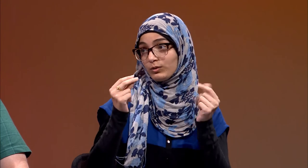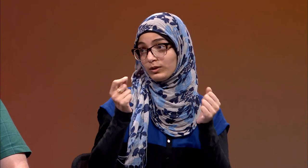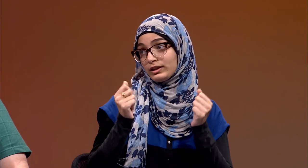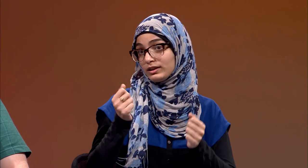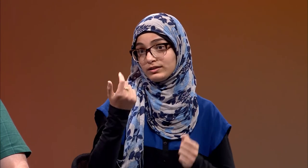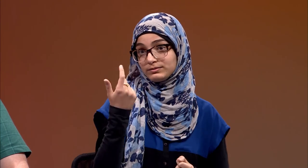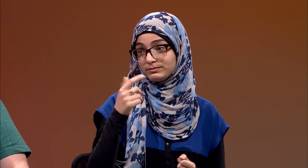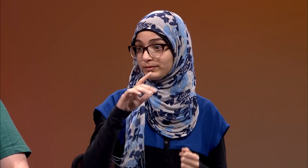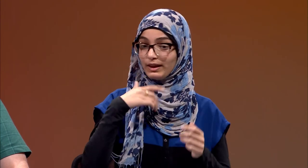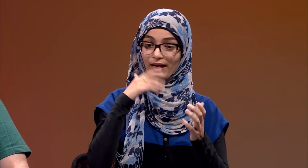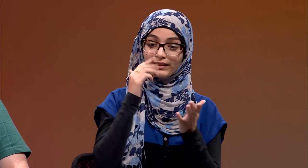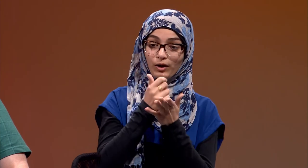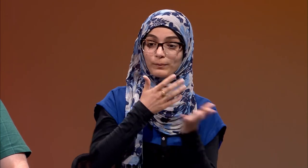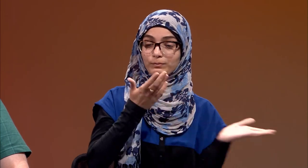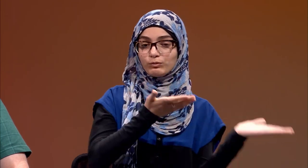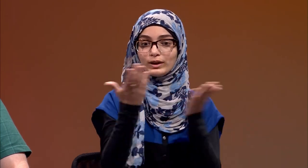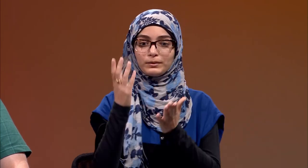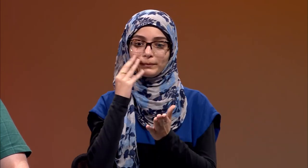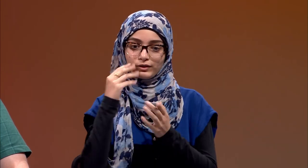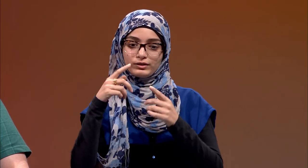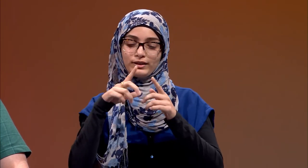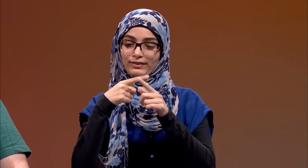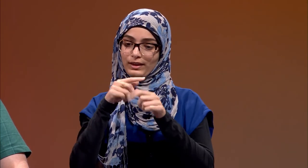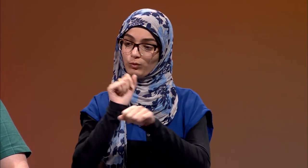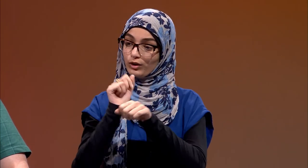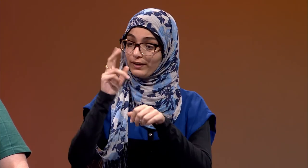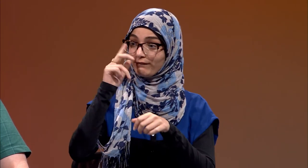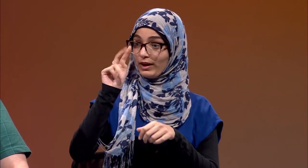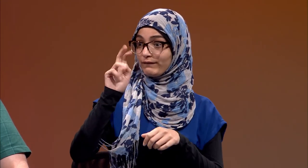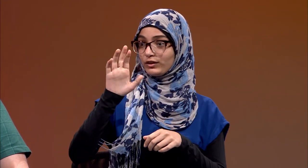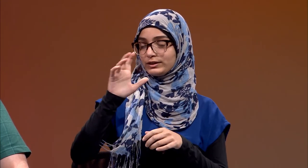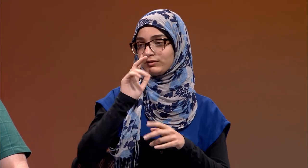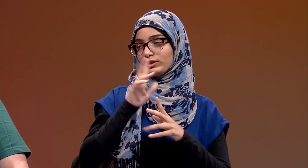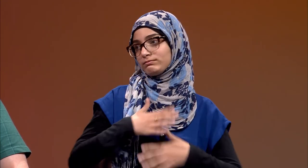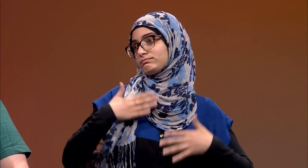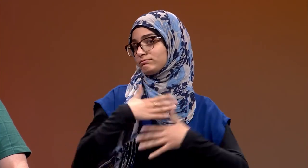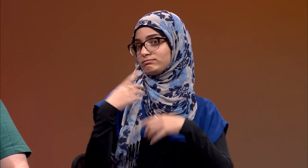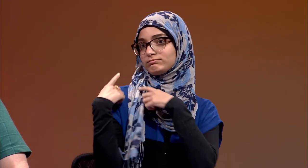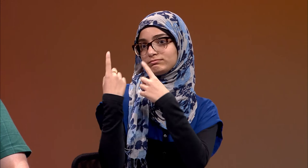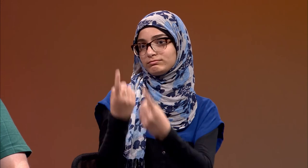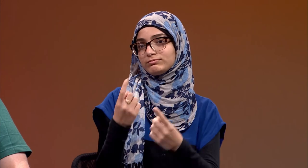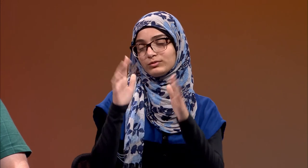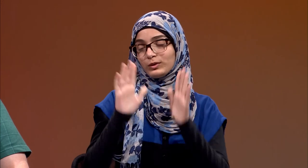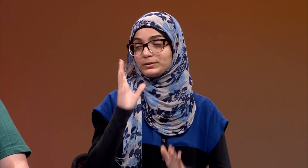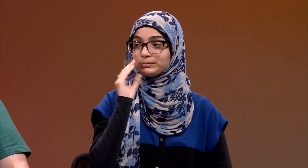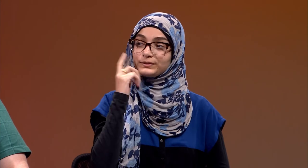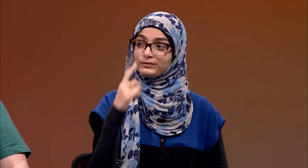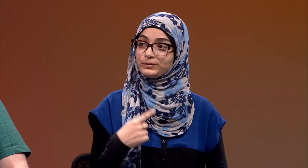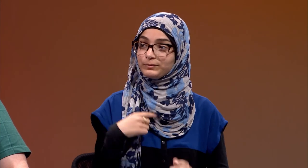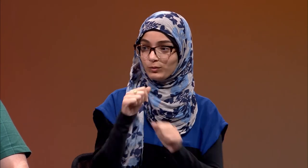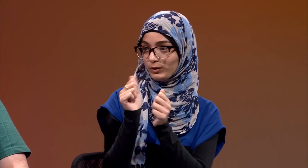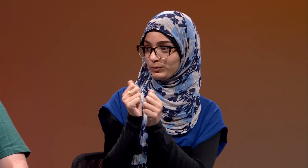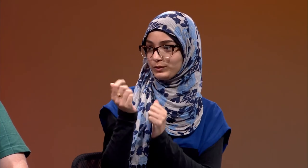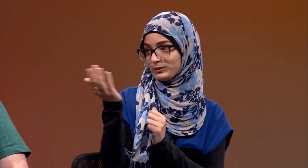I was able to learn a lot, quickly. Then I was able to bring my experience to NVRC,